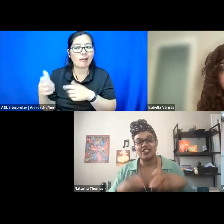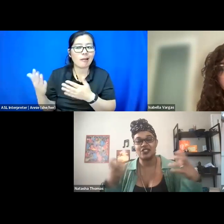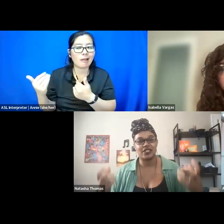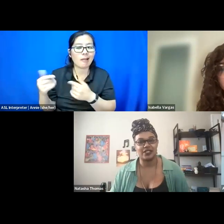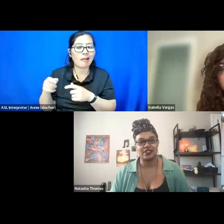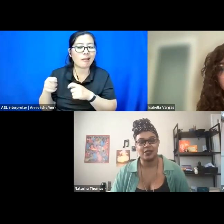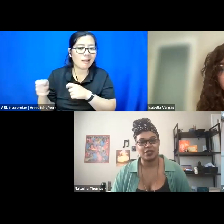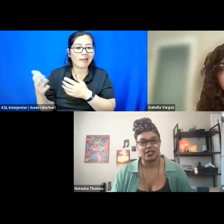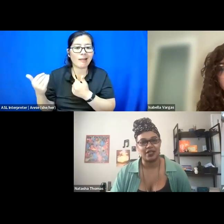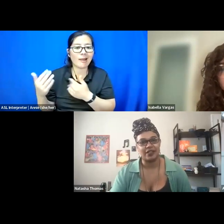and it just -- it keeps on giving.